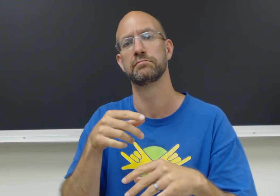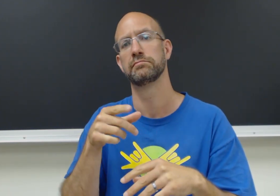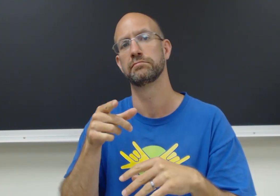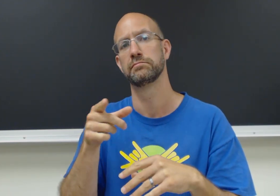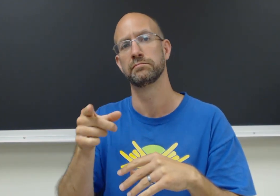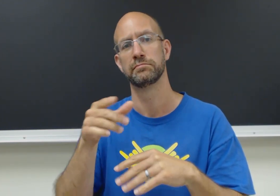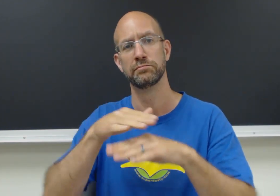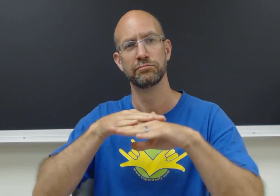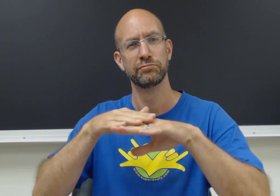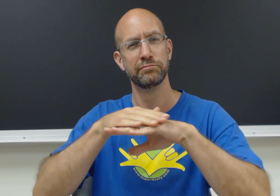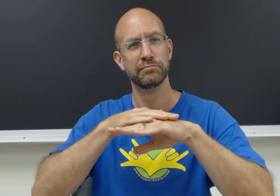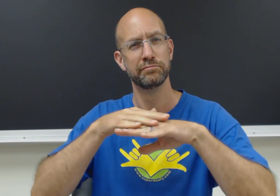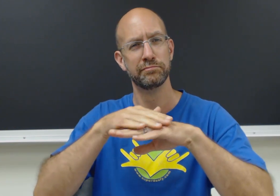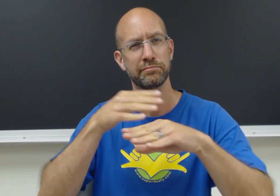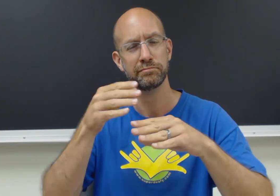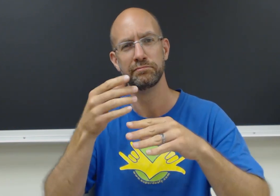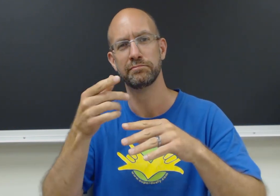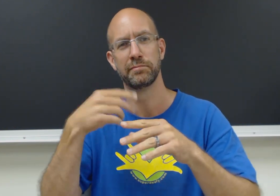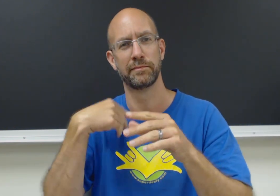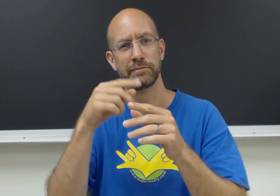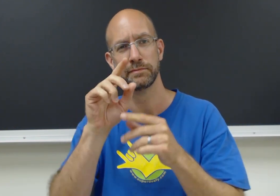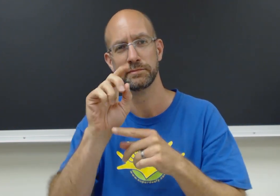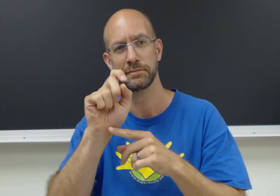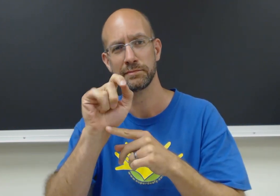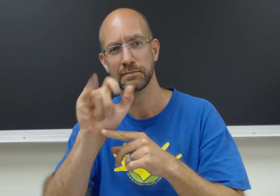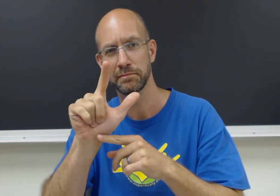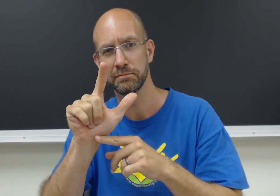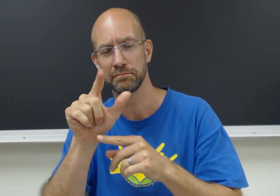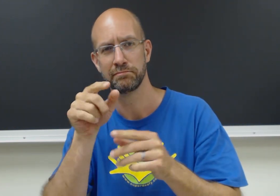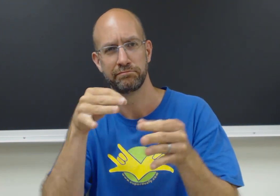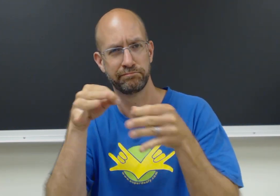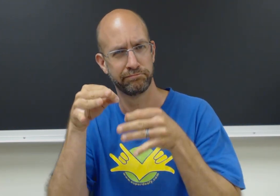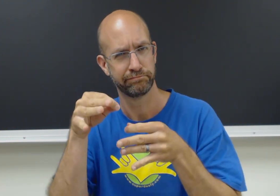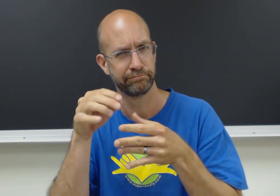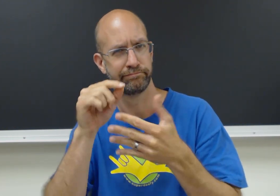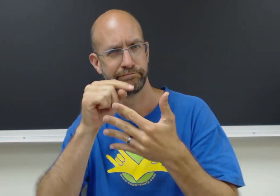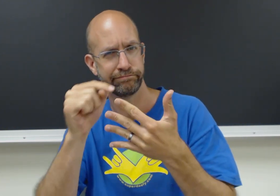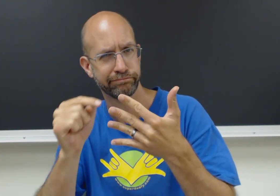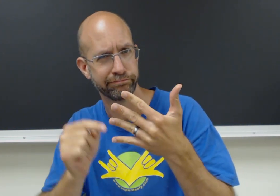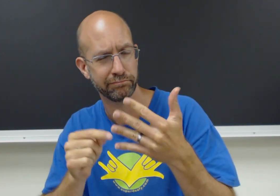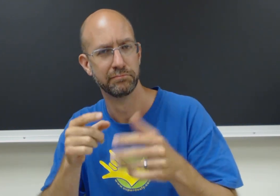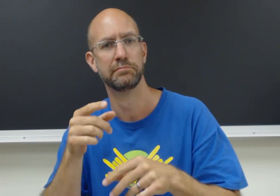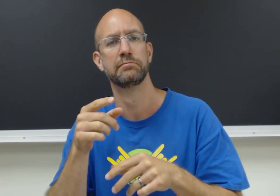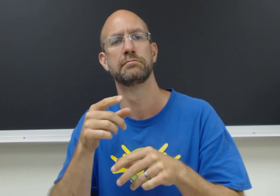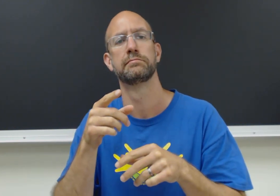Describe its surface and details.